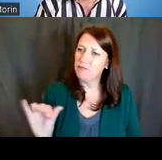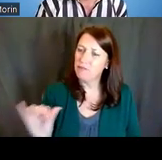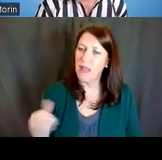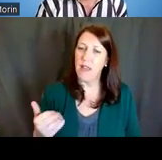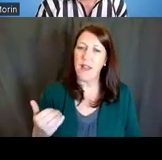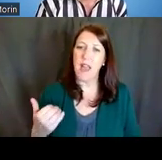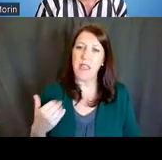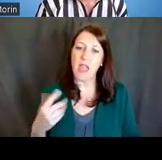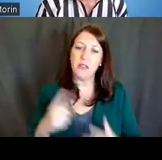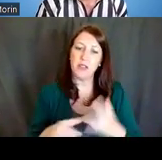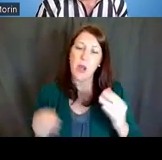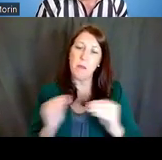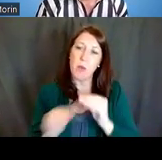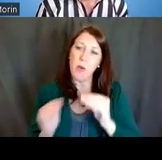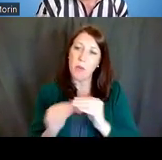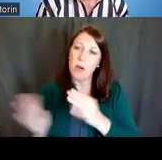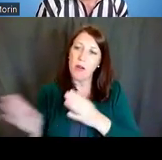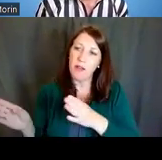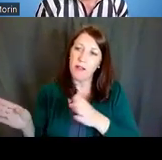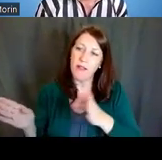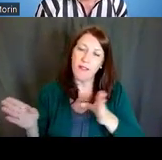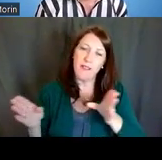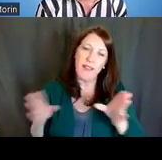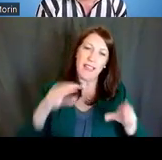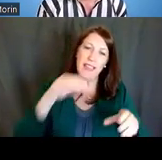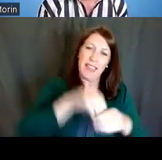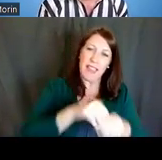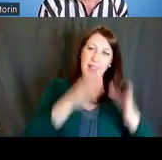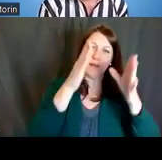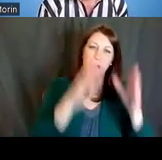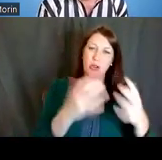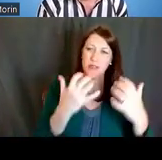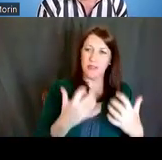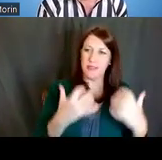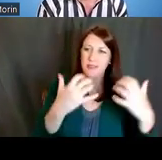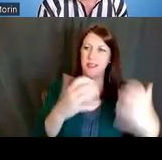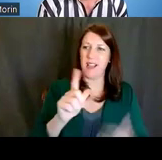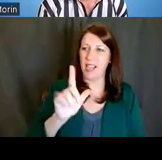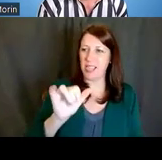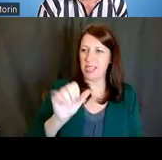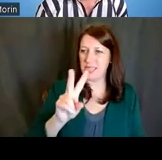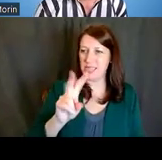into in-person and live events, that there be plenty of opportunities as well.